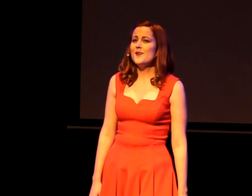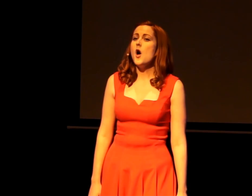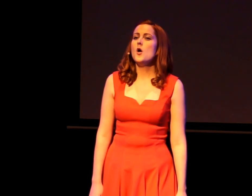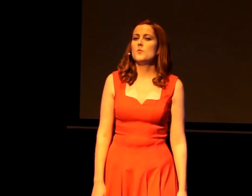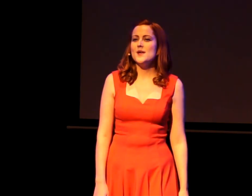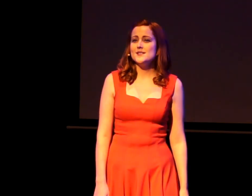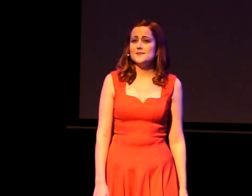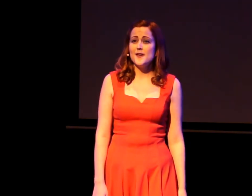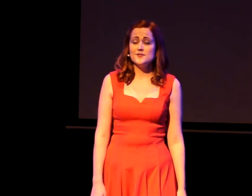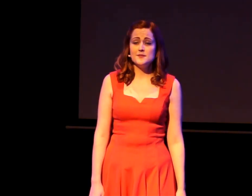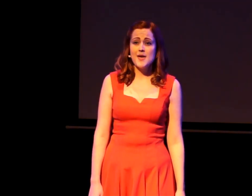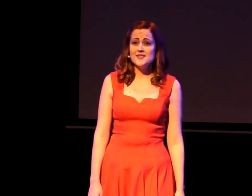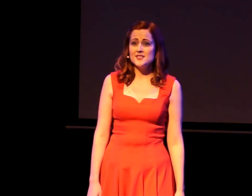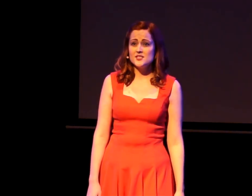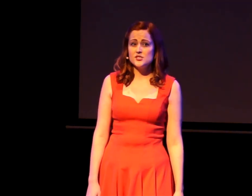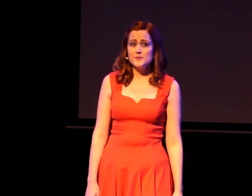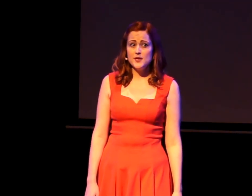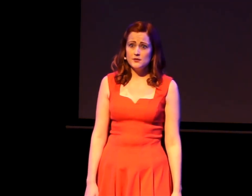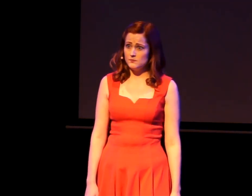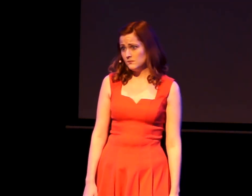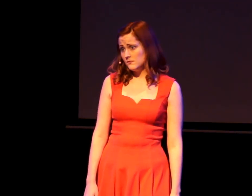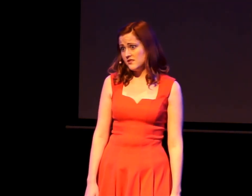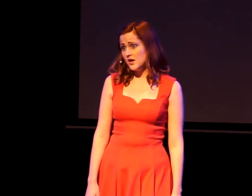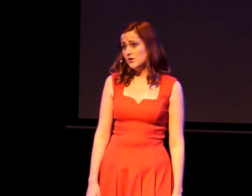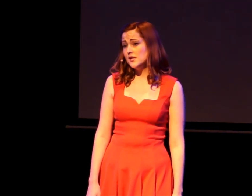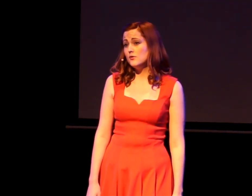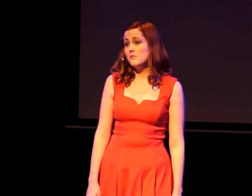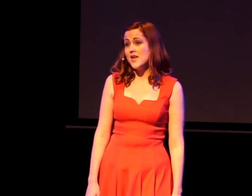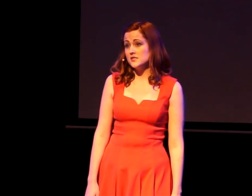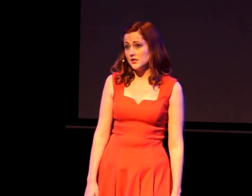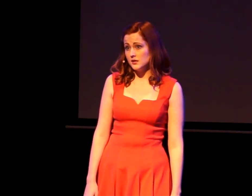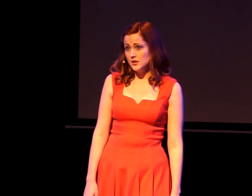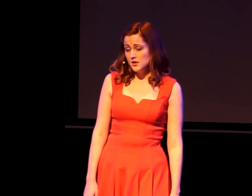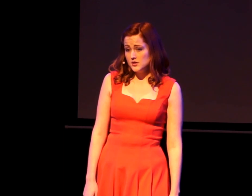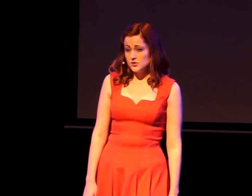I've always found semantics to be thoroughly romantic